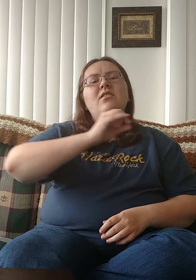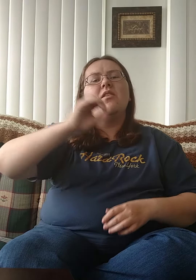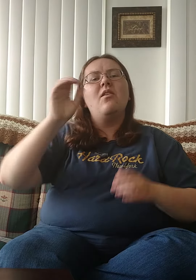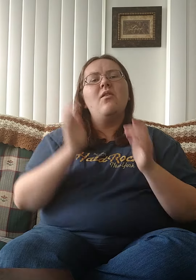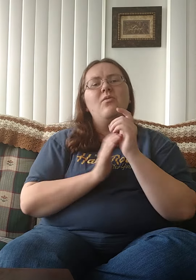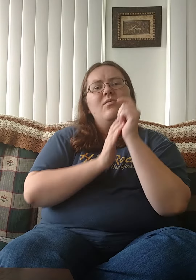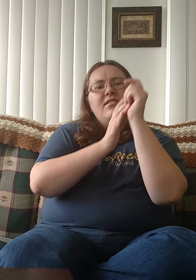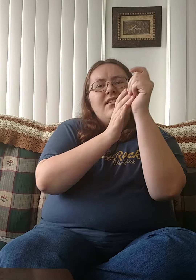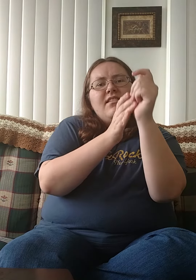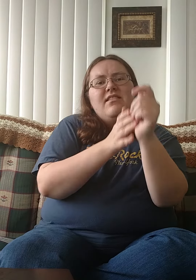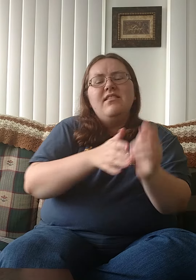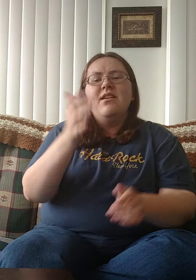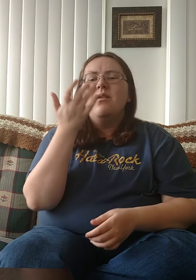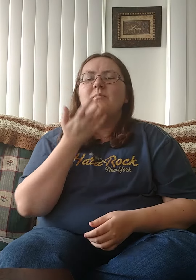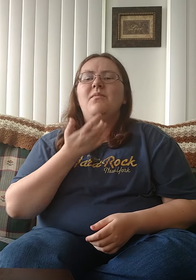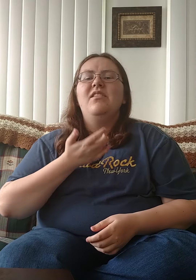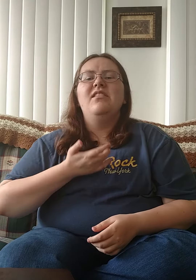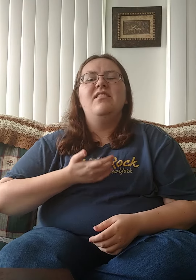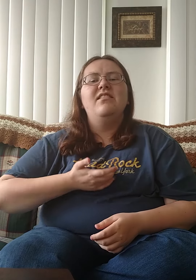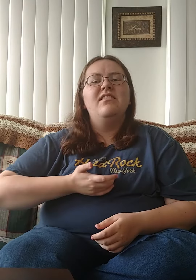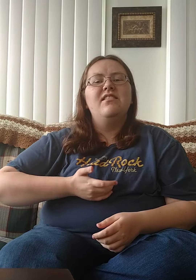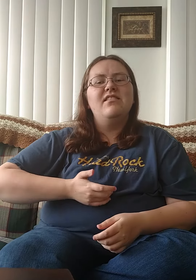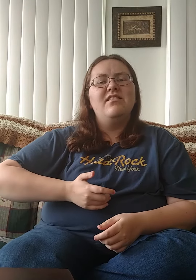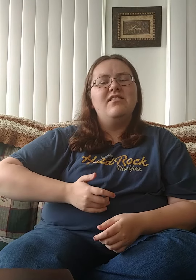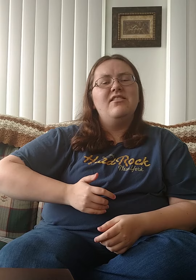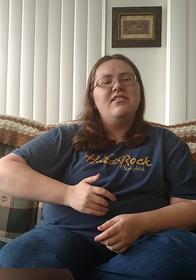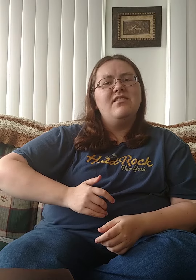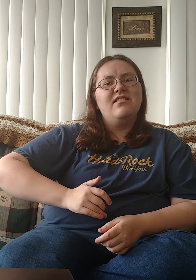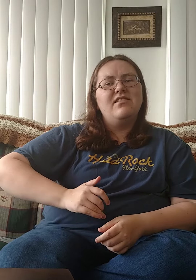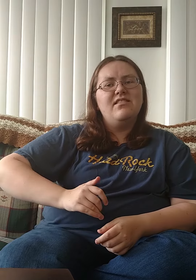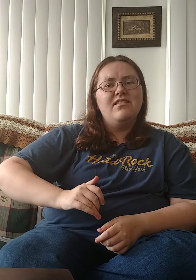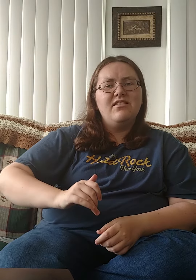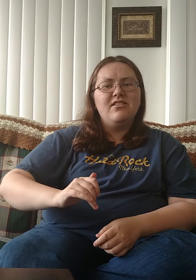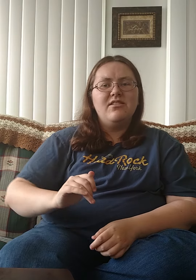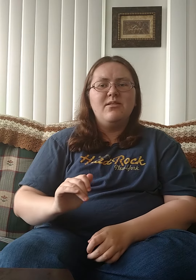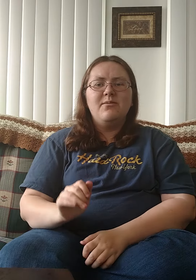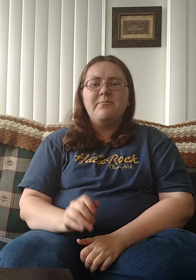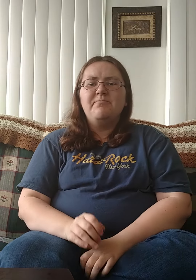Oh, lead me